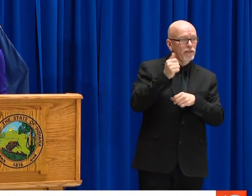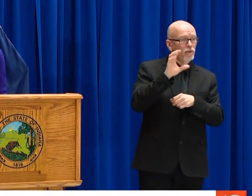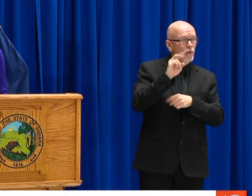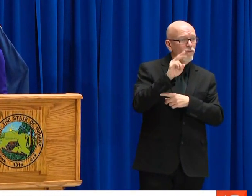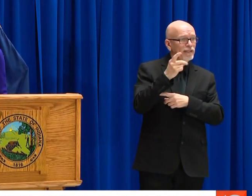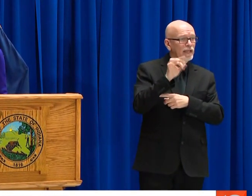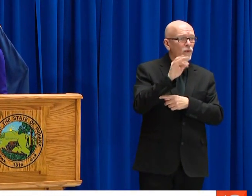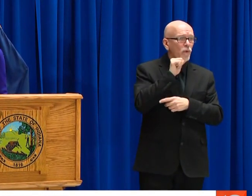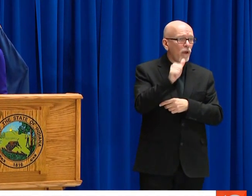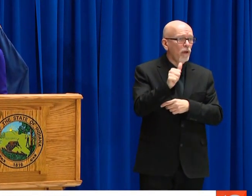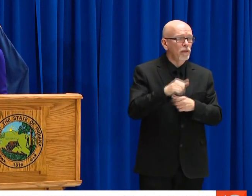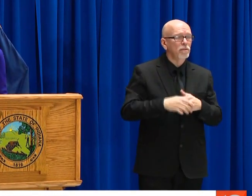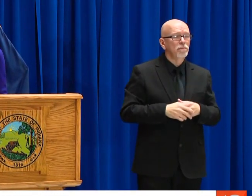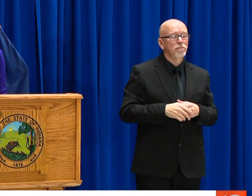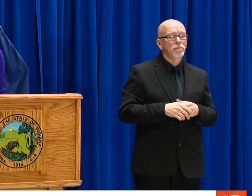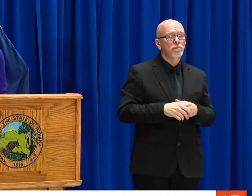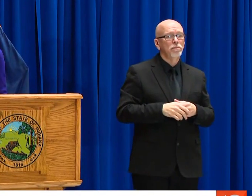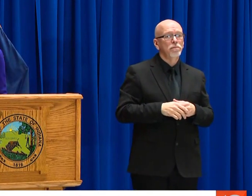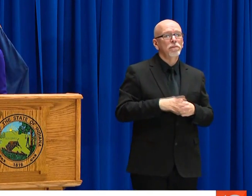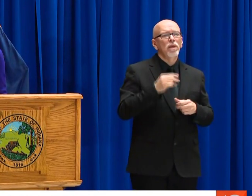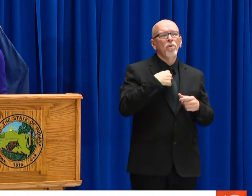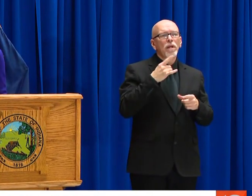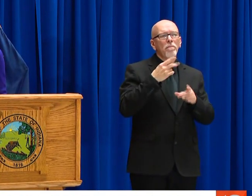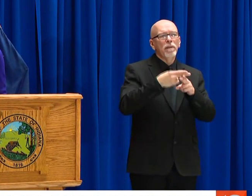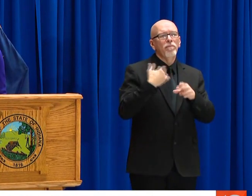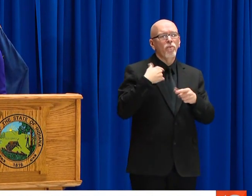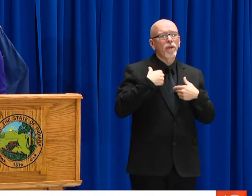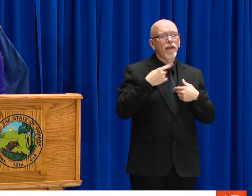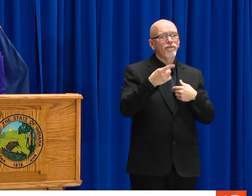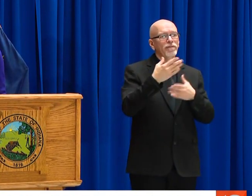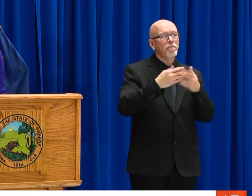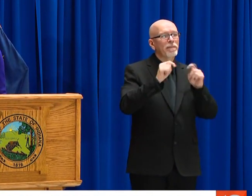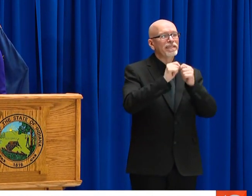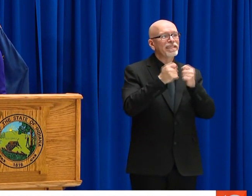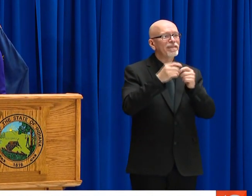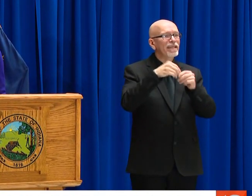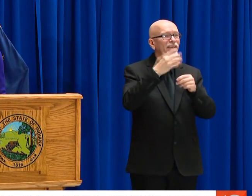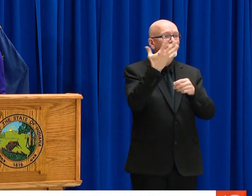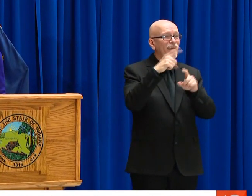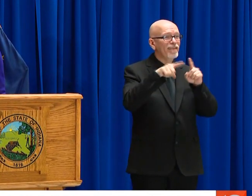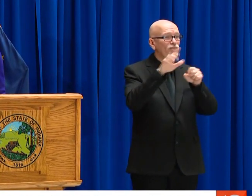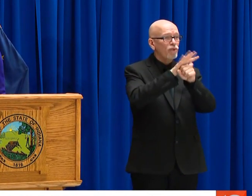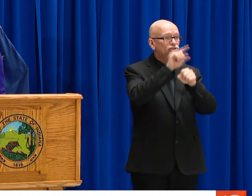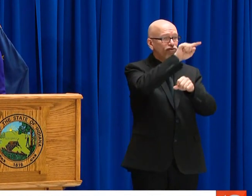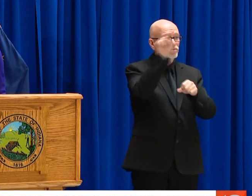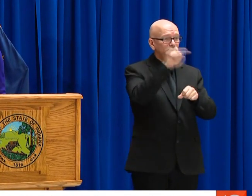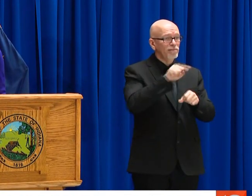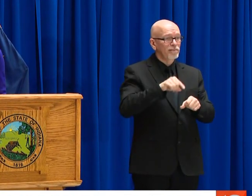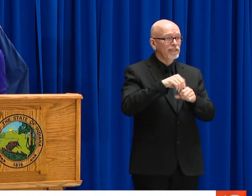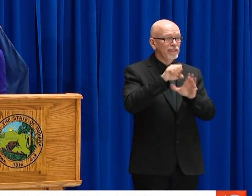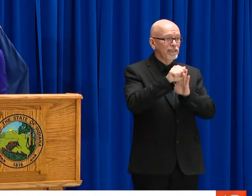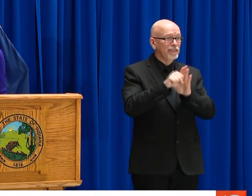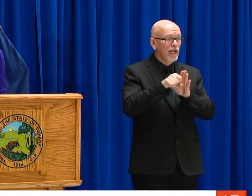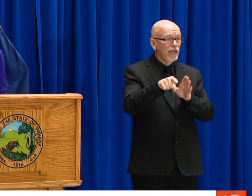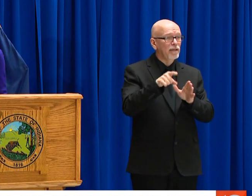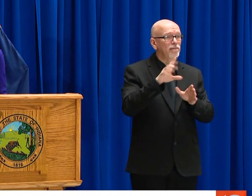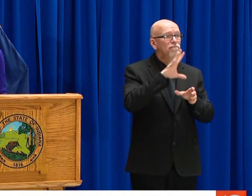THAT MAYBE DON'T NEED TO GO TO THE EMERGENCY ROOM, BUT IT IS CRITICAL THAT WE KNOW WHETHER THEY'RE SICK WITH COVID-19. AND WE -- I'VE MENTIONED BEFORE